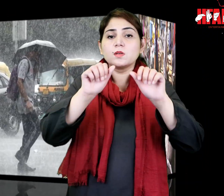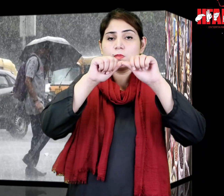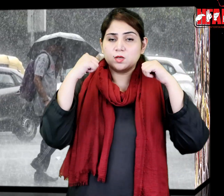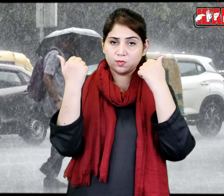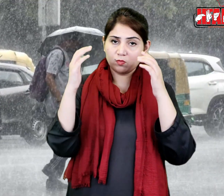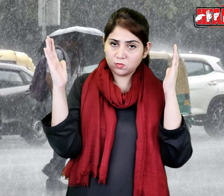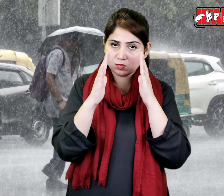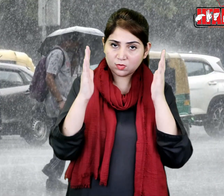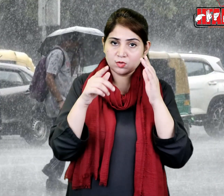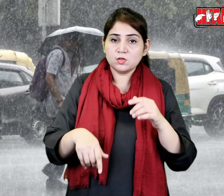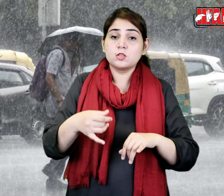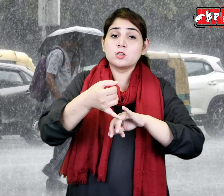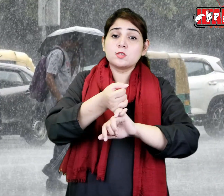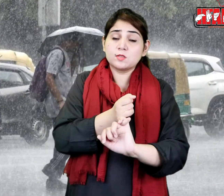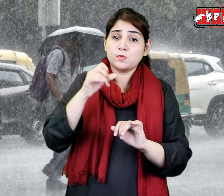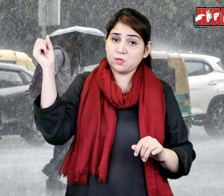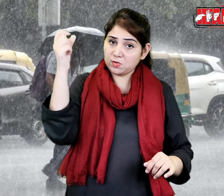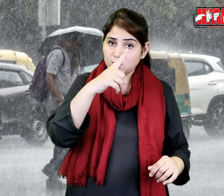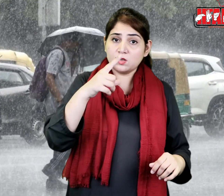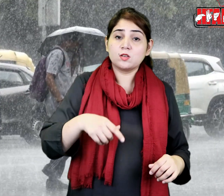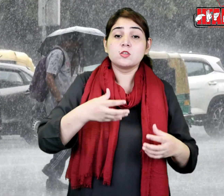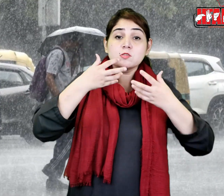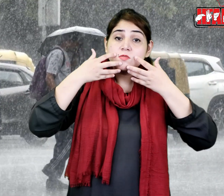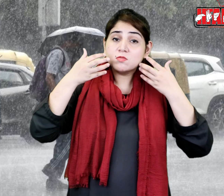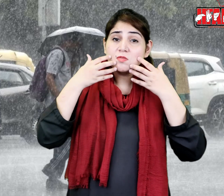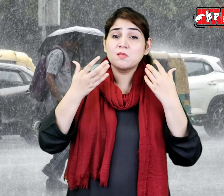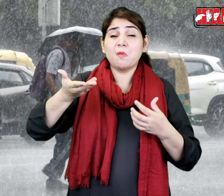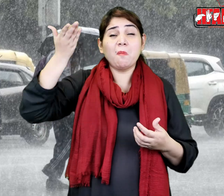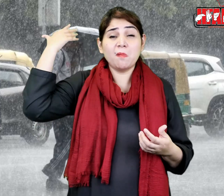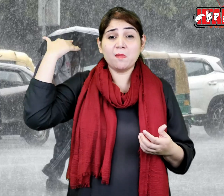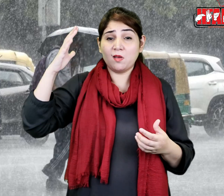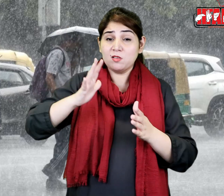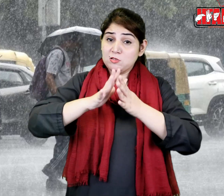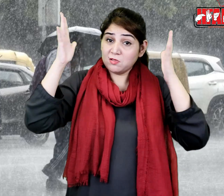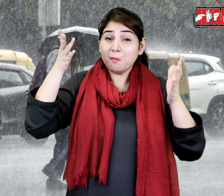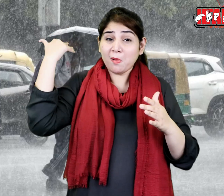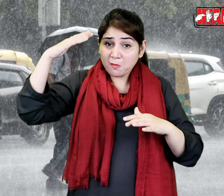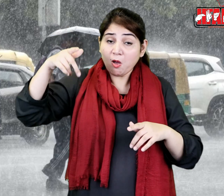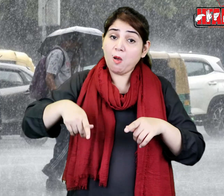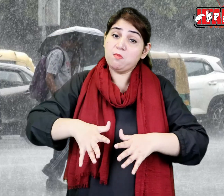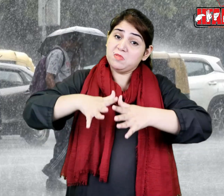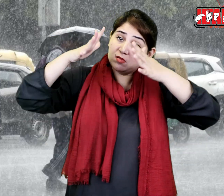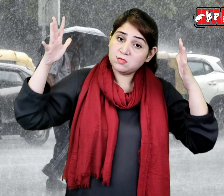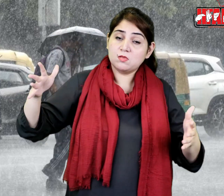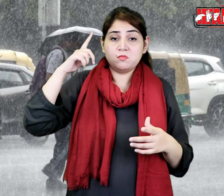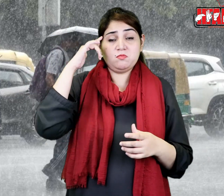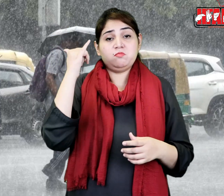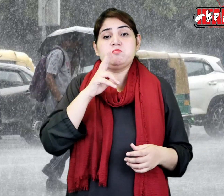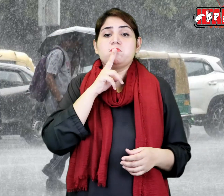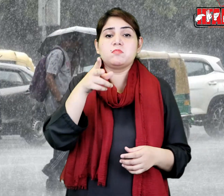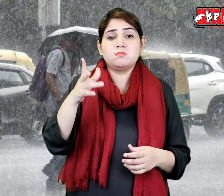The Meteorological Department has predicted more than normal rains in Sindh in September.